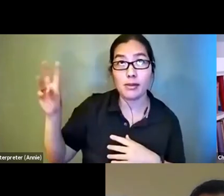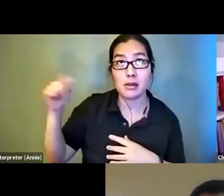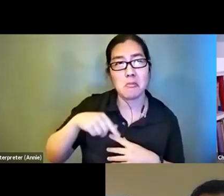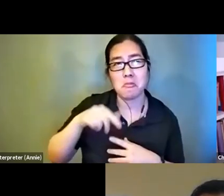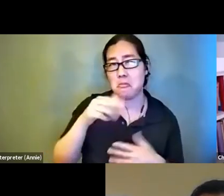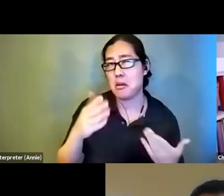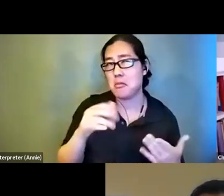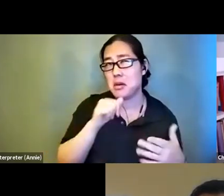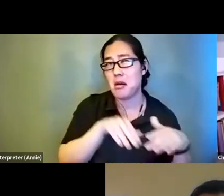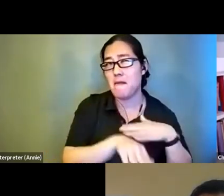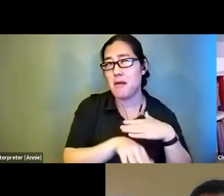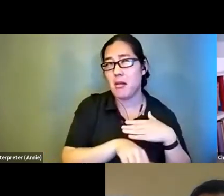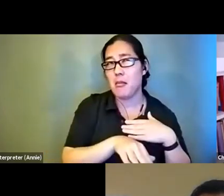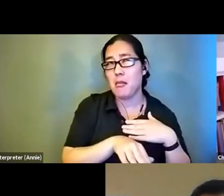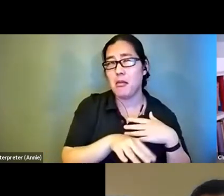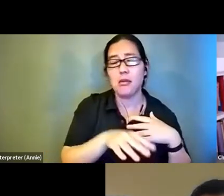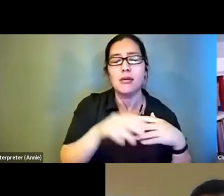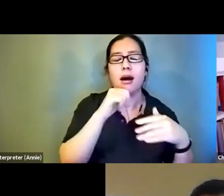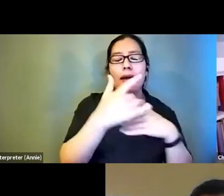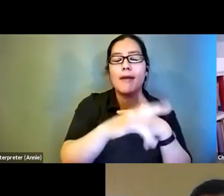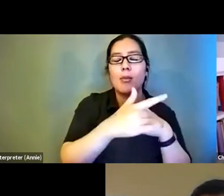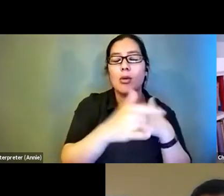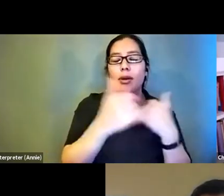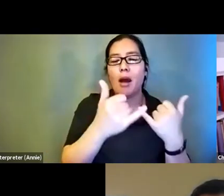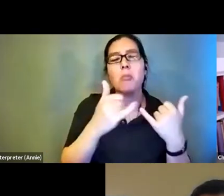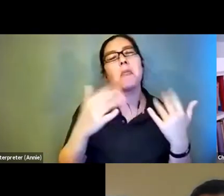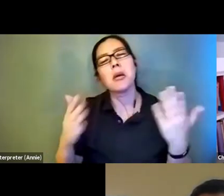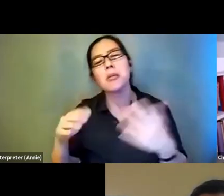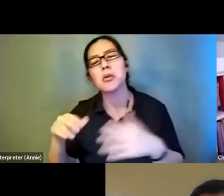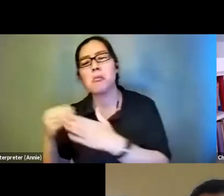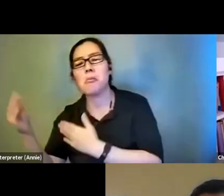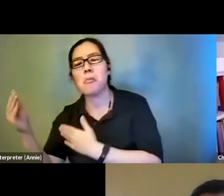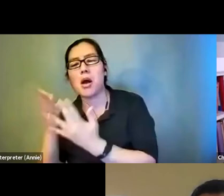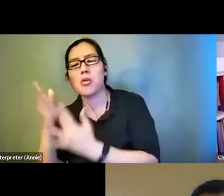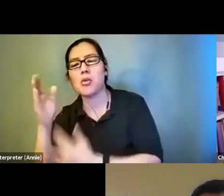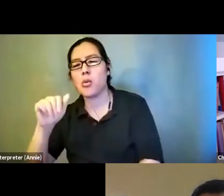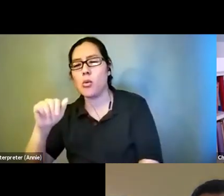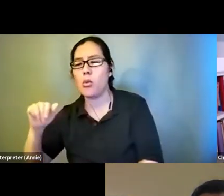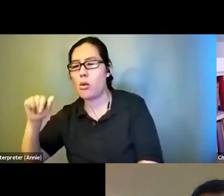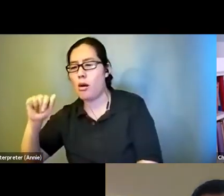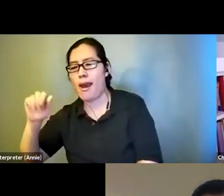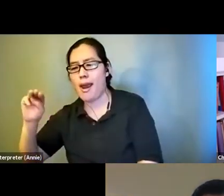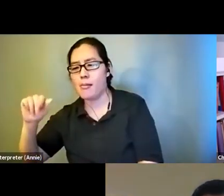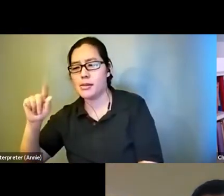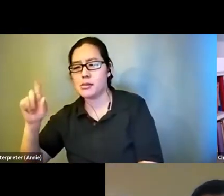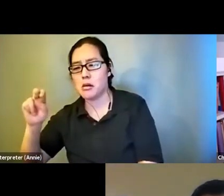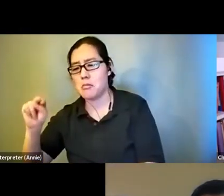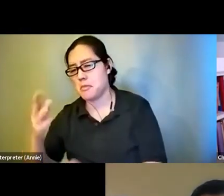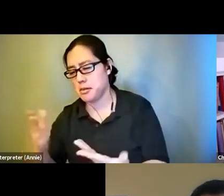Amazon as CDs. From there I in 2010 I started getting